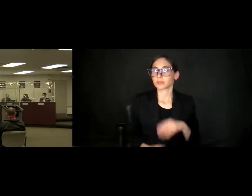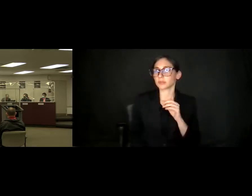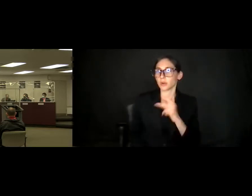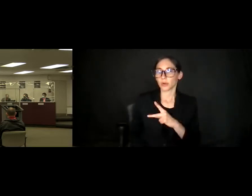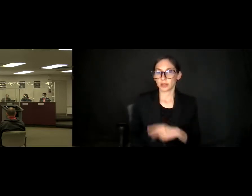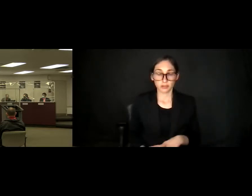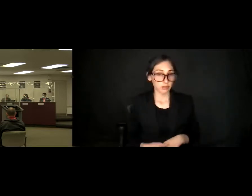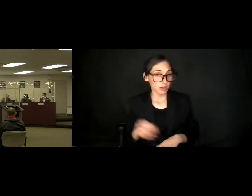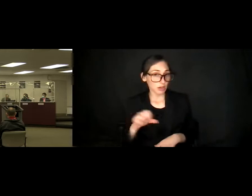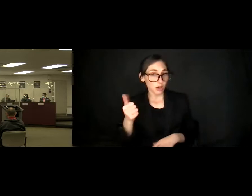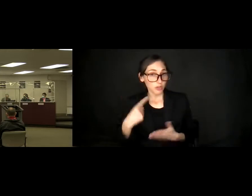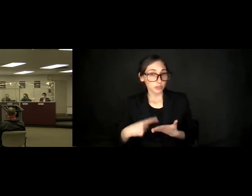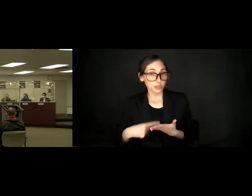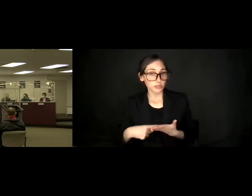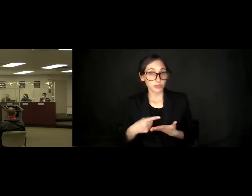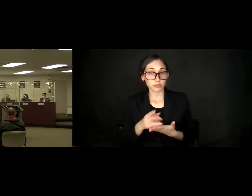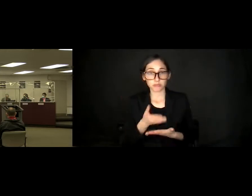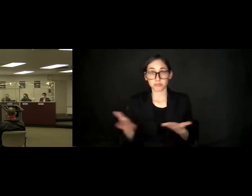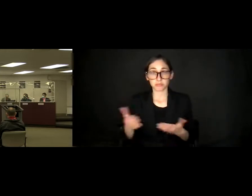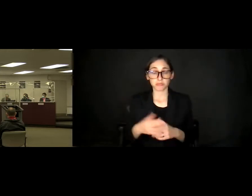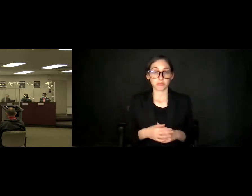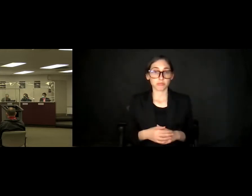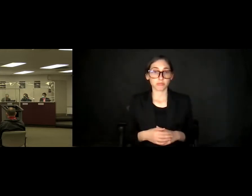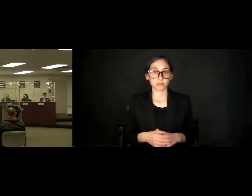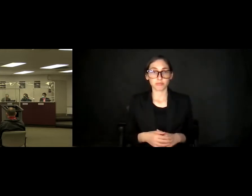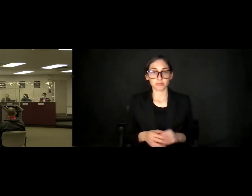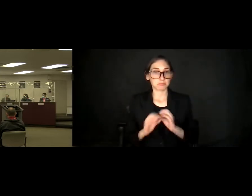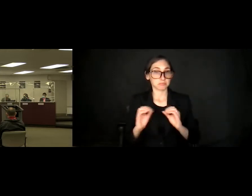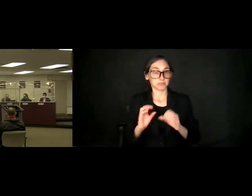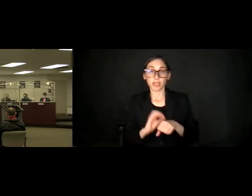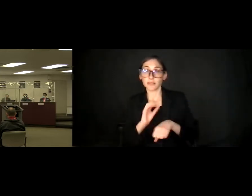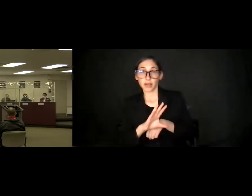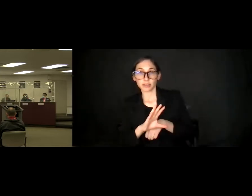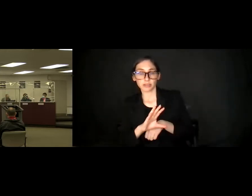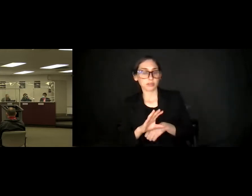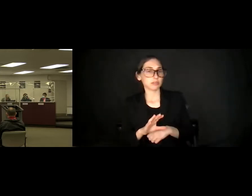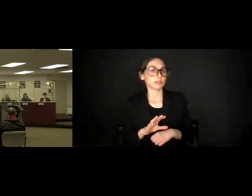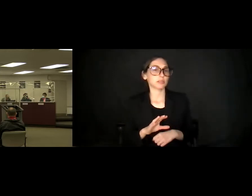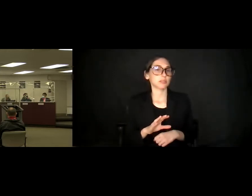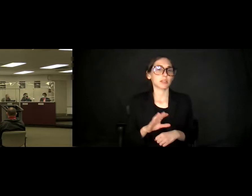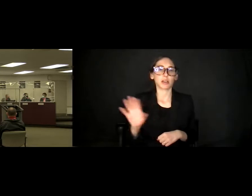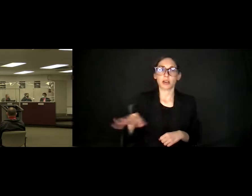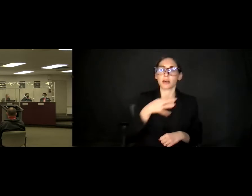Any other discussion? Advice? And this is just a question so that we always vote